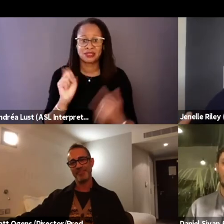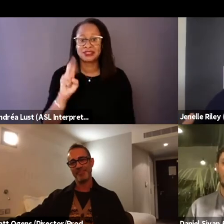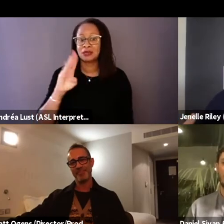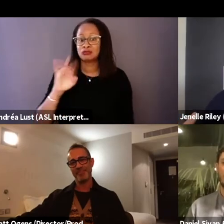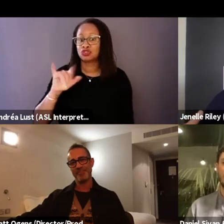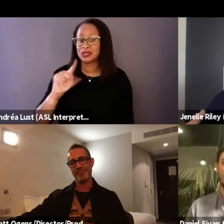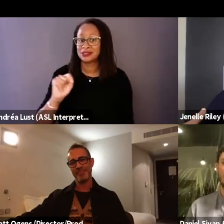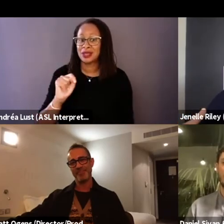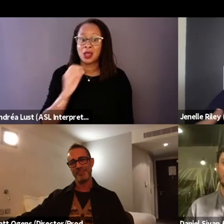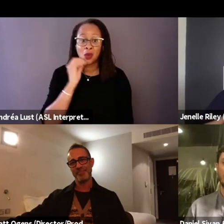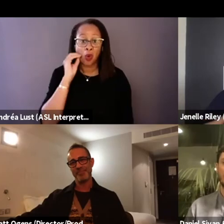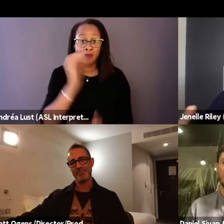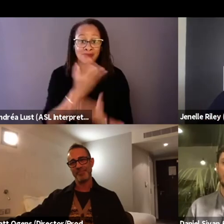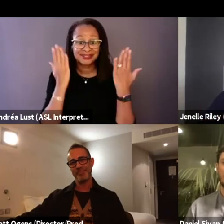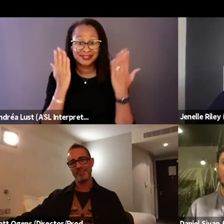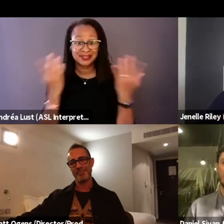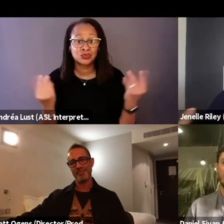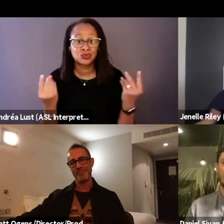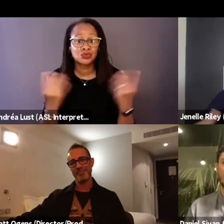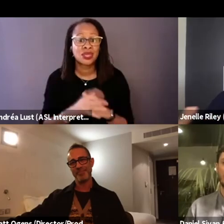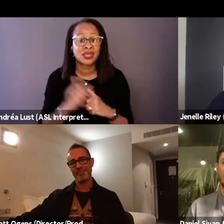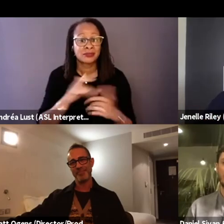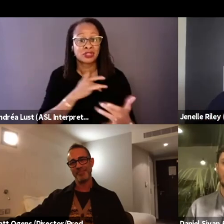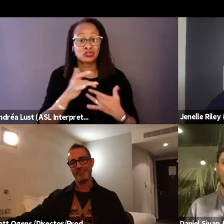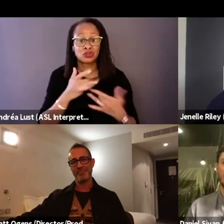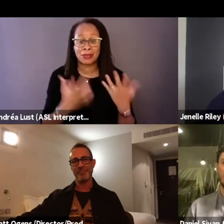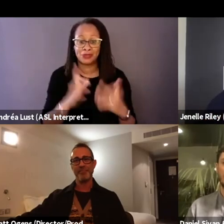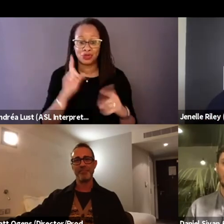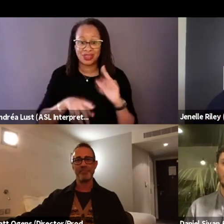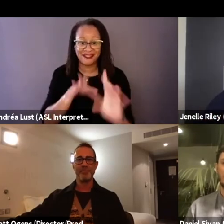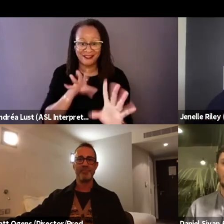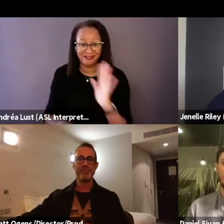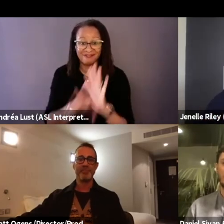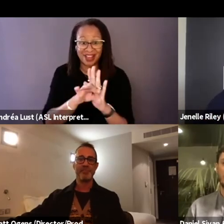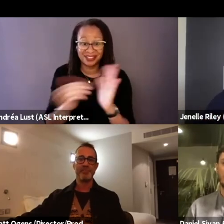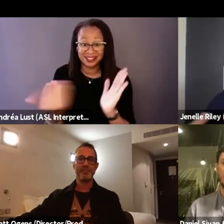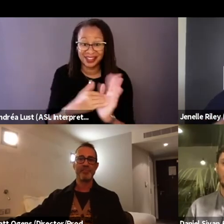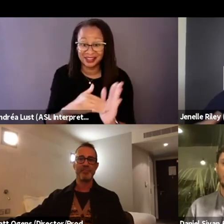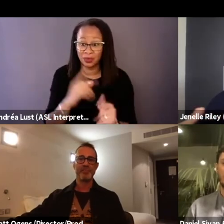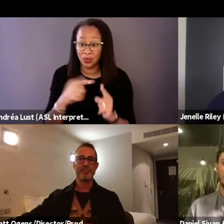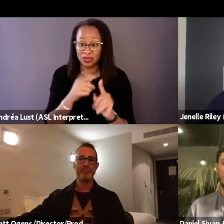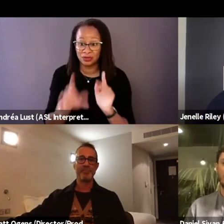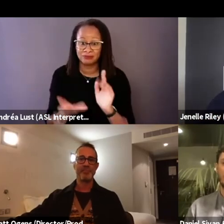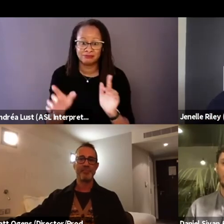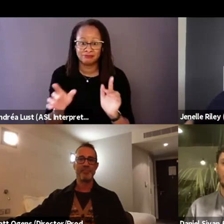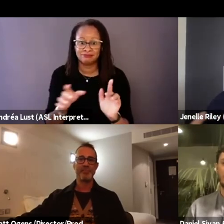you have to be concerned that you might not be able to track them down again. When you're making your film,